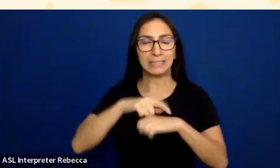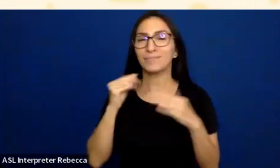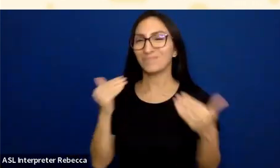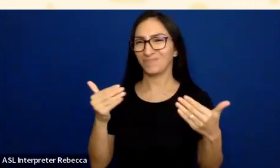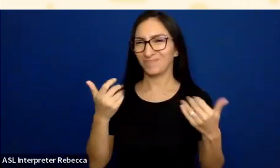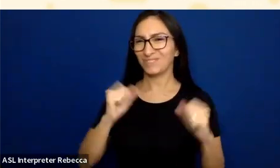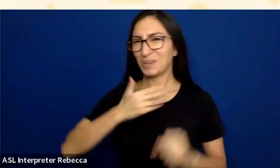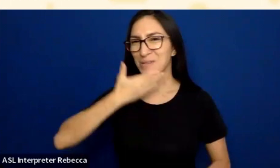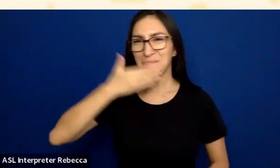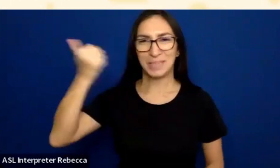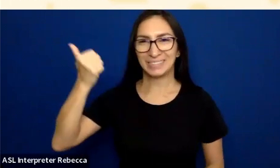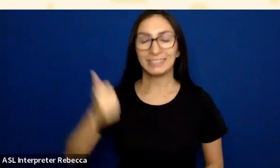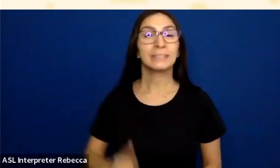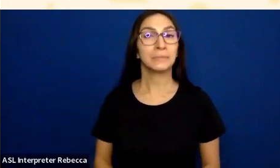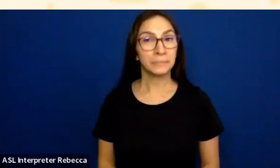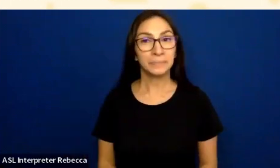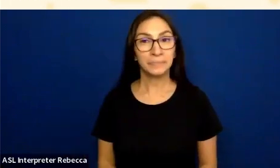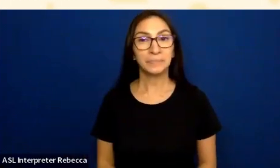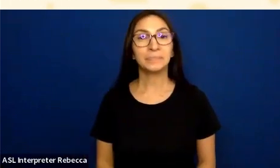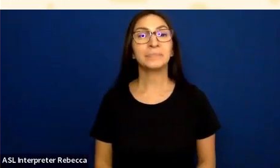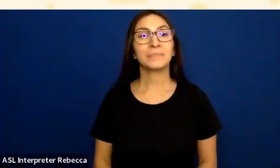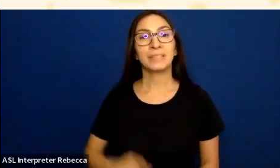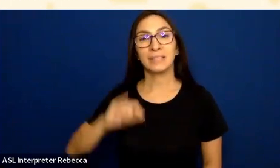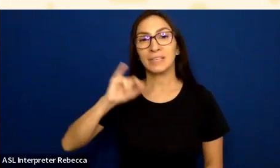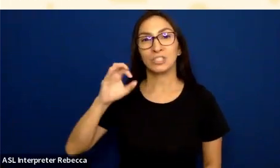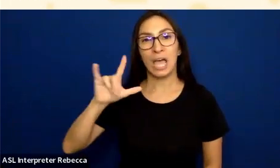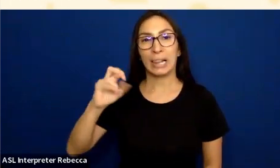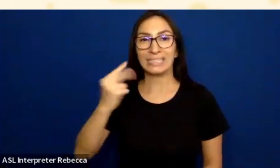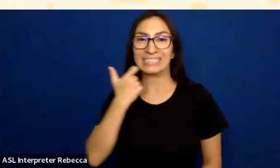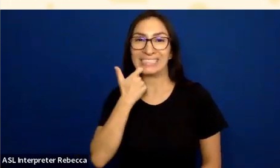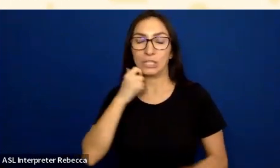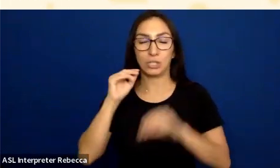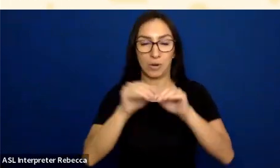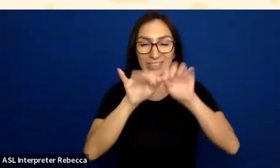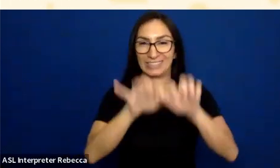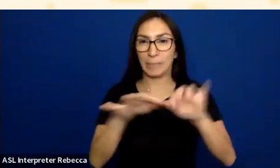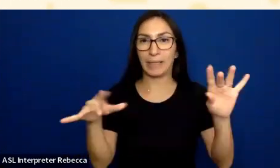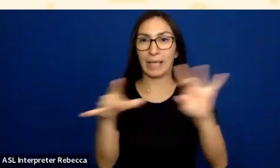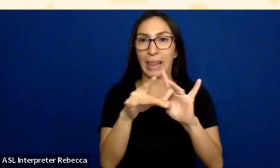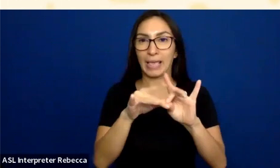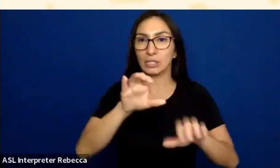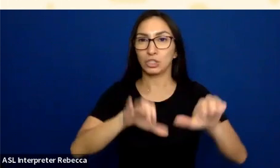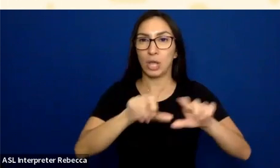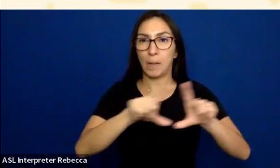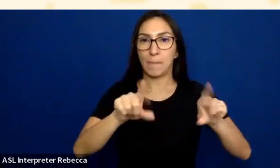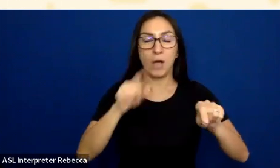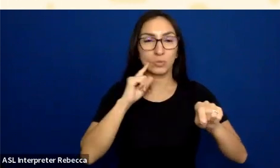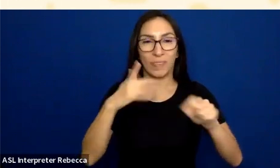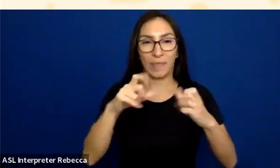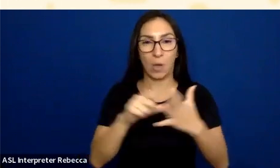Just at the start, actually, Jacqueline just put a link in chat for a page with resources that are related to this.